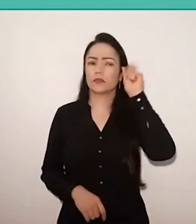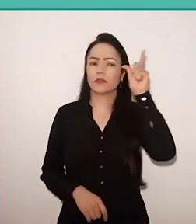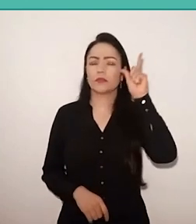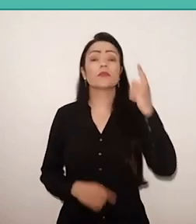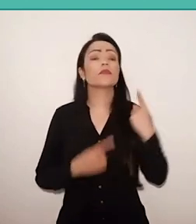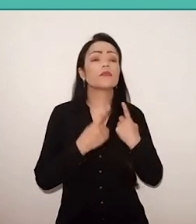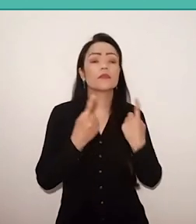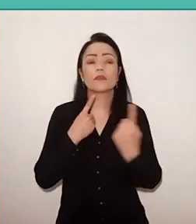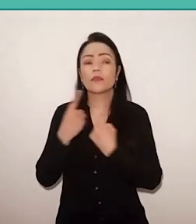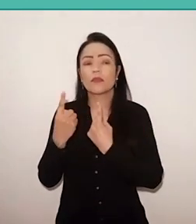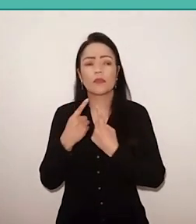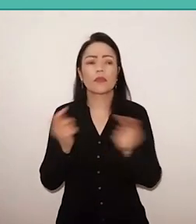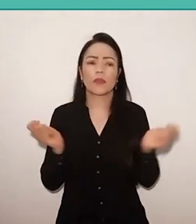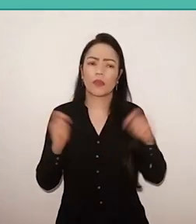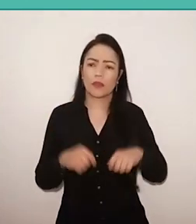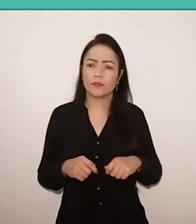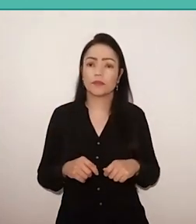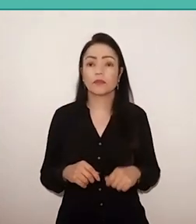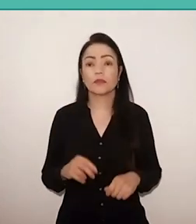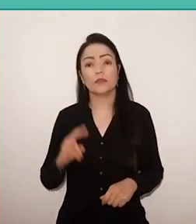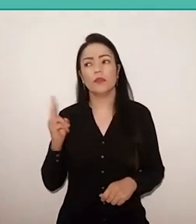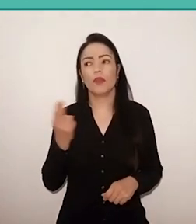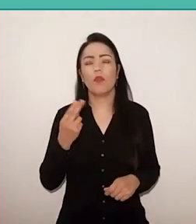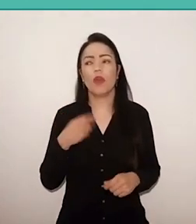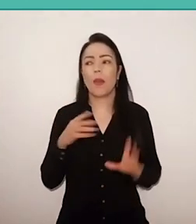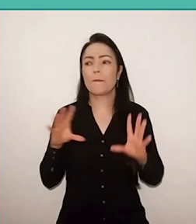as it interferes with nature, transform nature